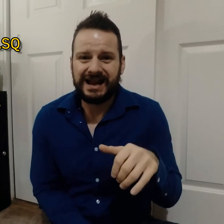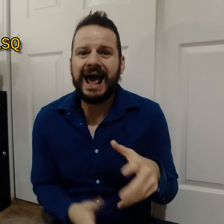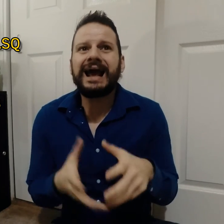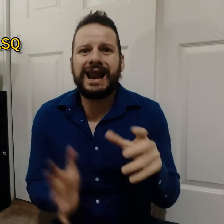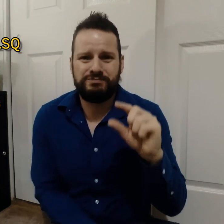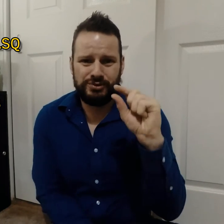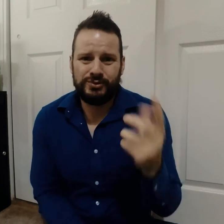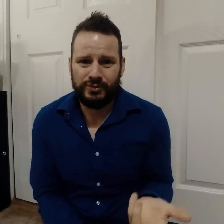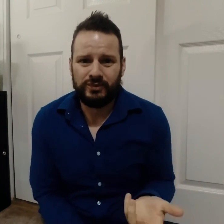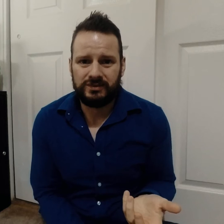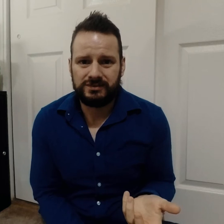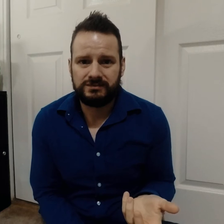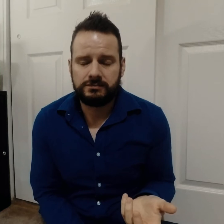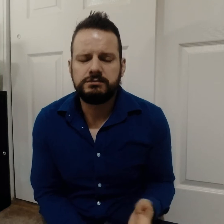That's very few.